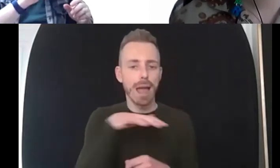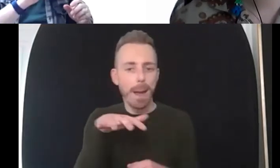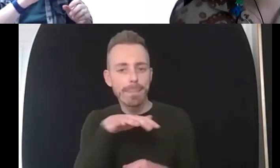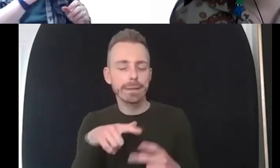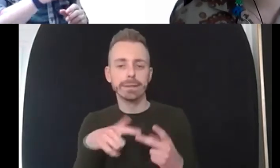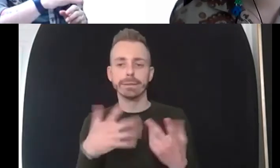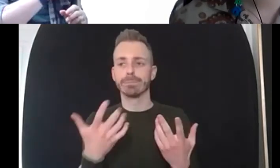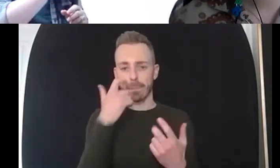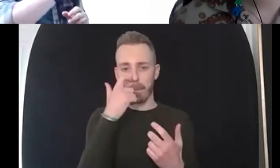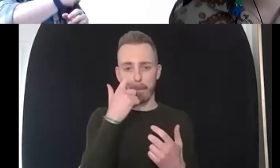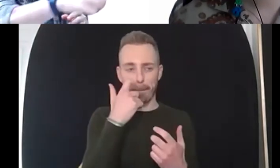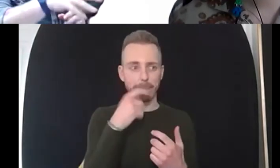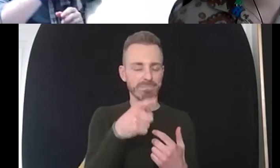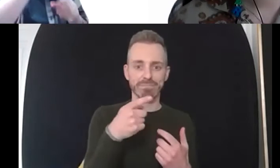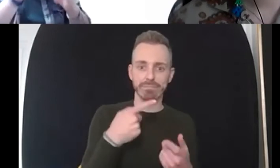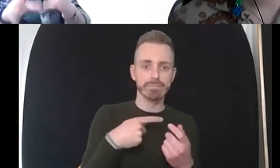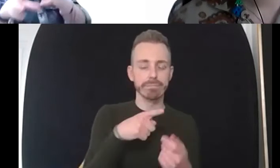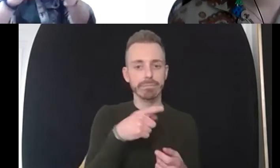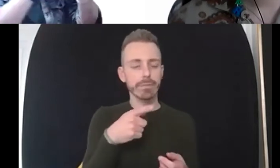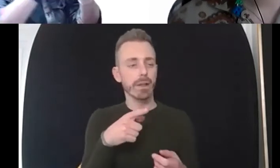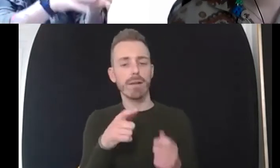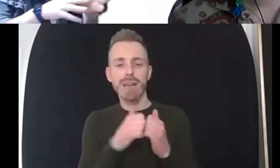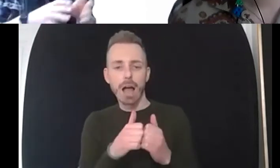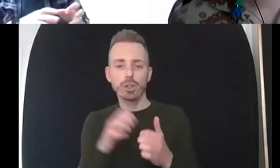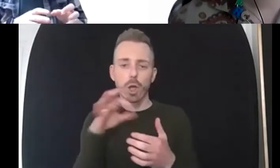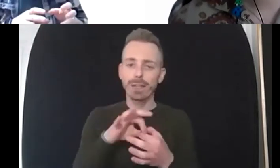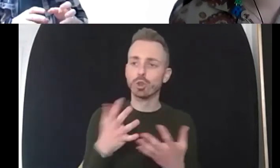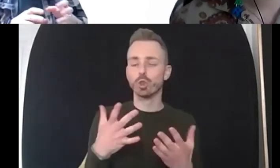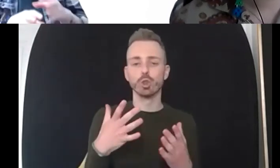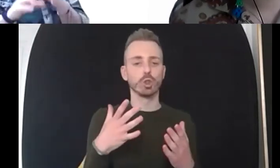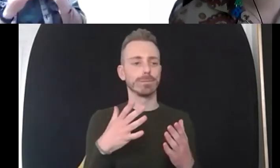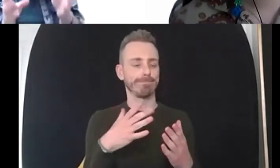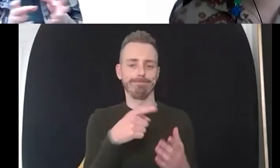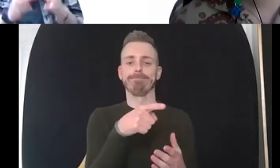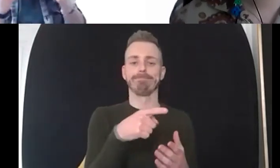being a father or a mother or a daughter or a son and so we start looking at those values